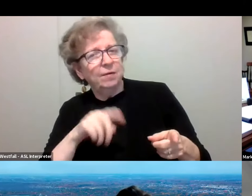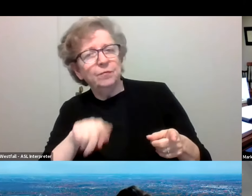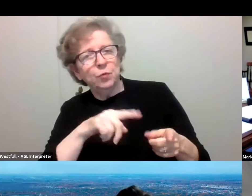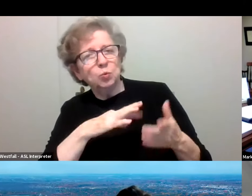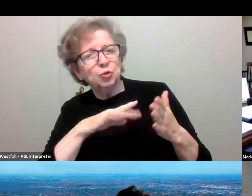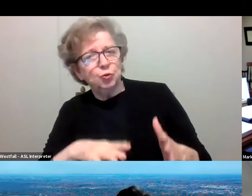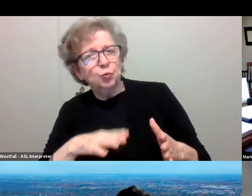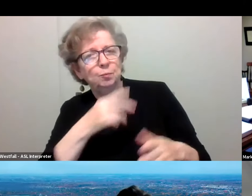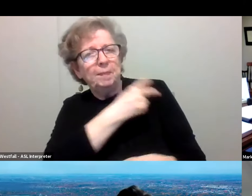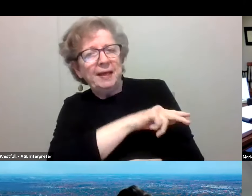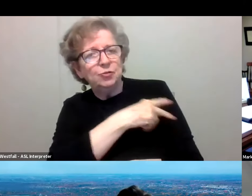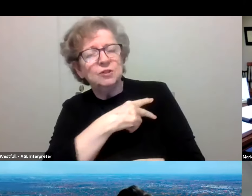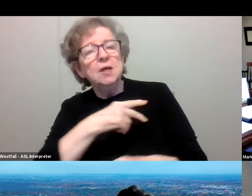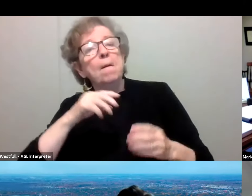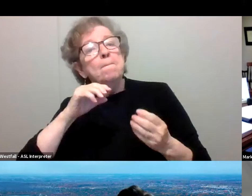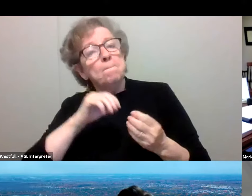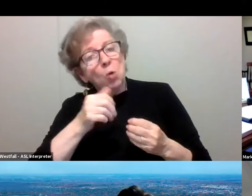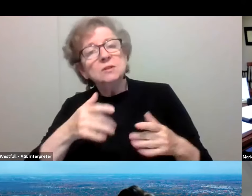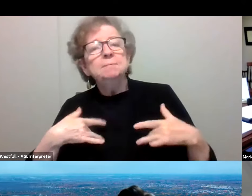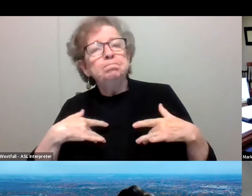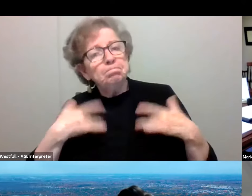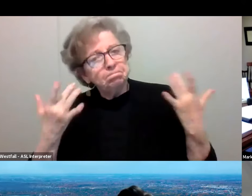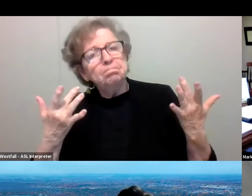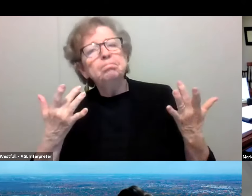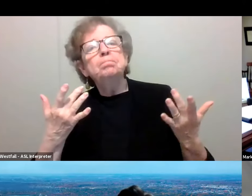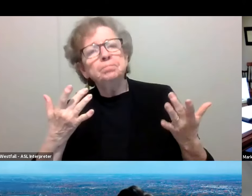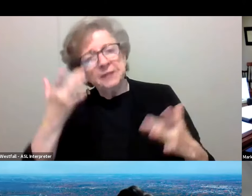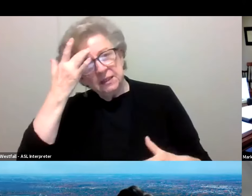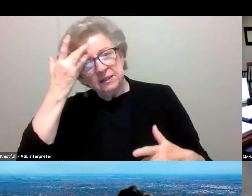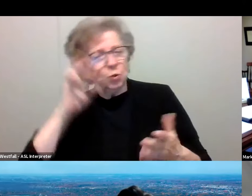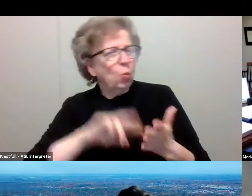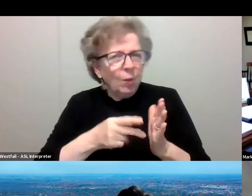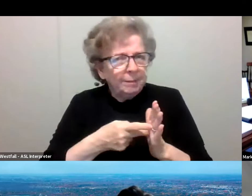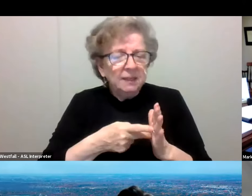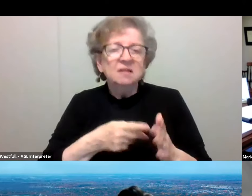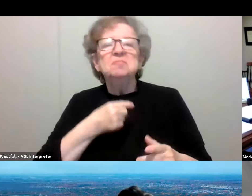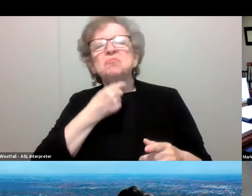and most have mild illness. And what I mean by mild illness has been sore throat, and runny nose,